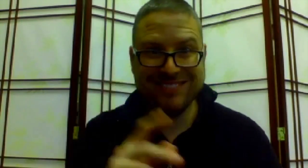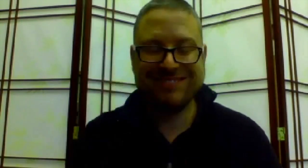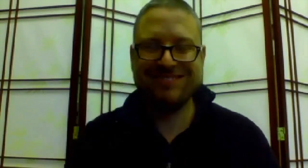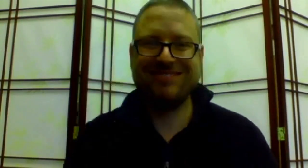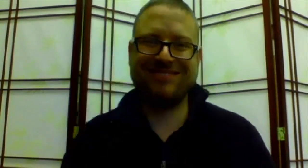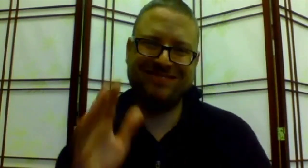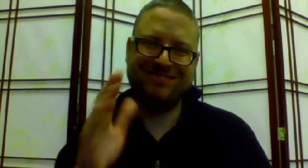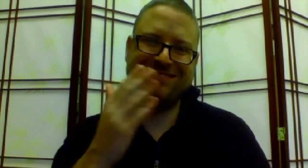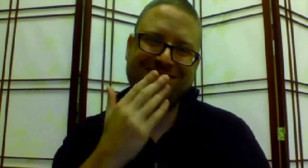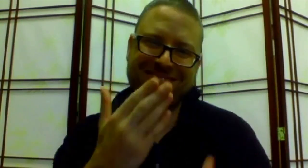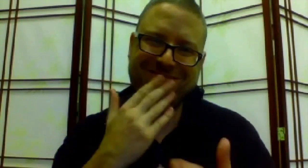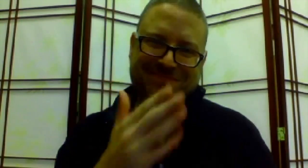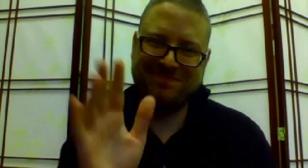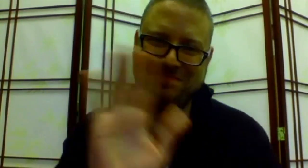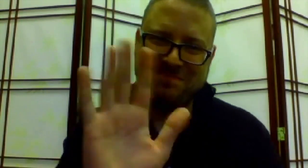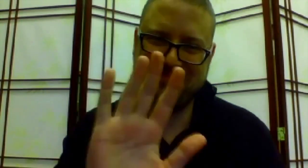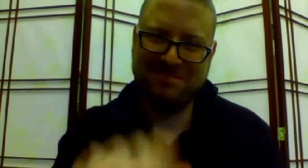Thank you. Goodbye.